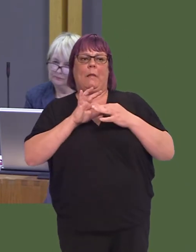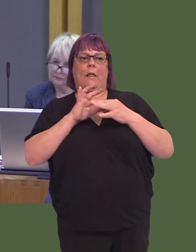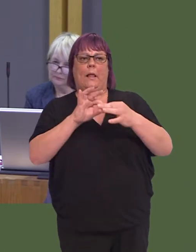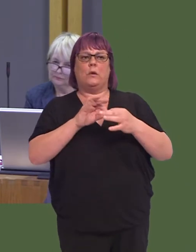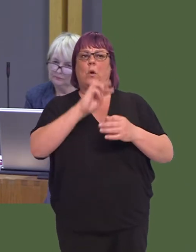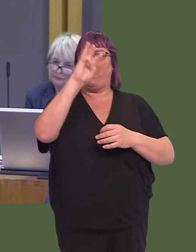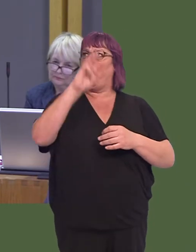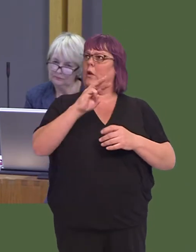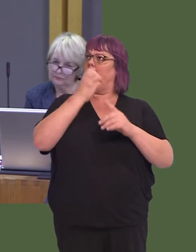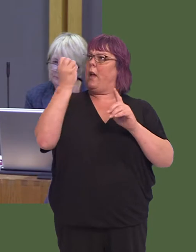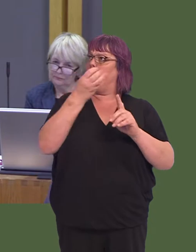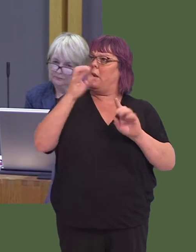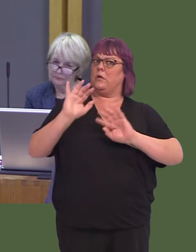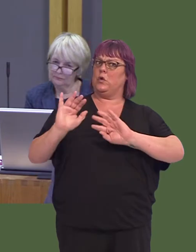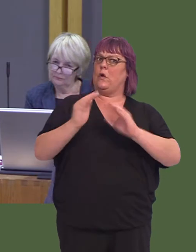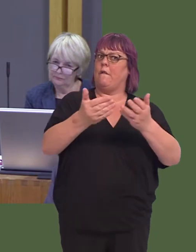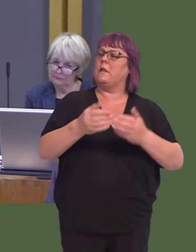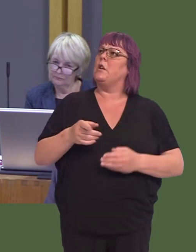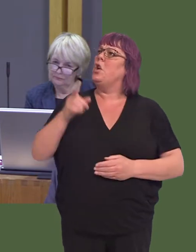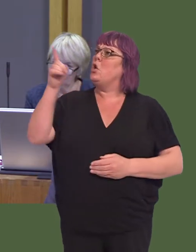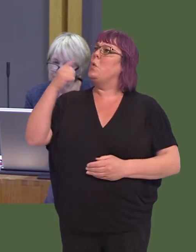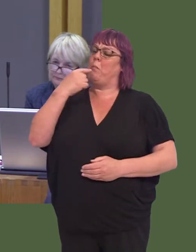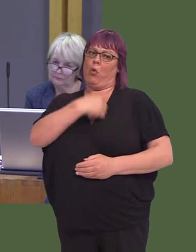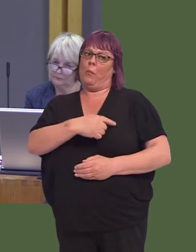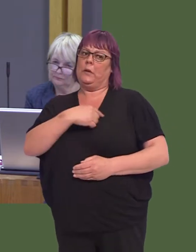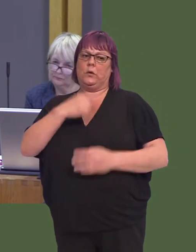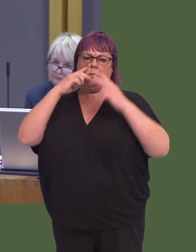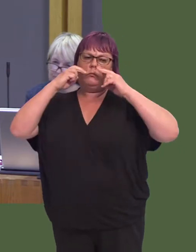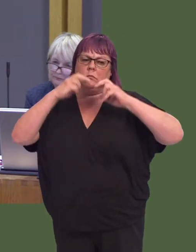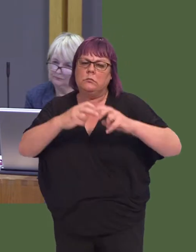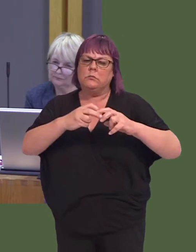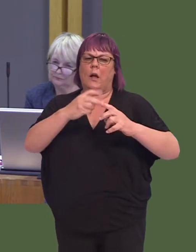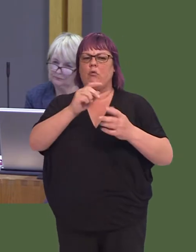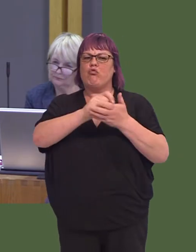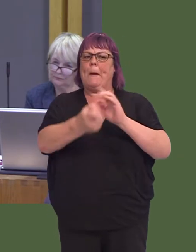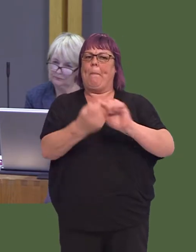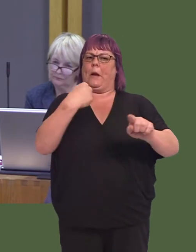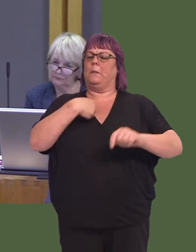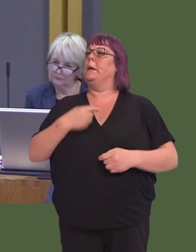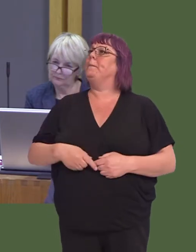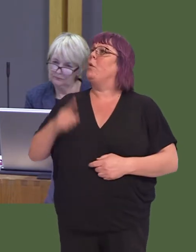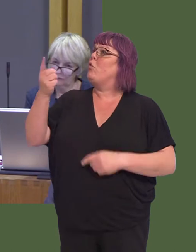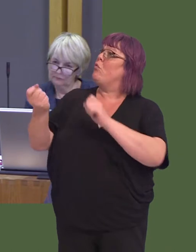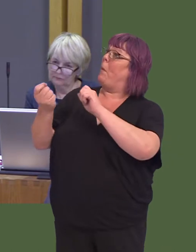This related specifically to the Welsh ambulance service, and you pledged to investigate and to write back to me.